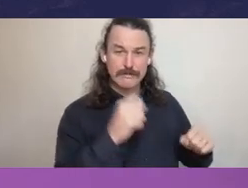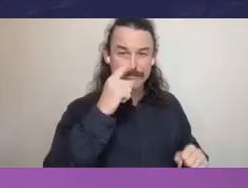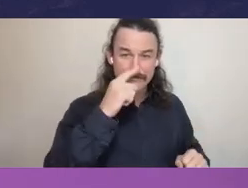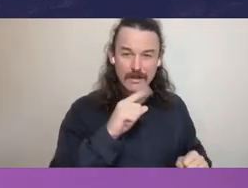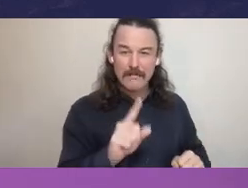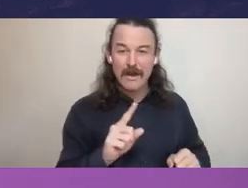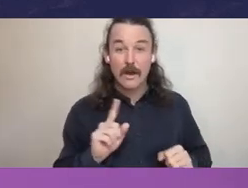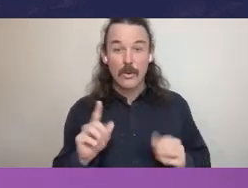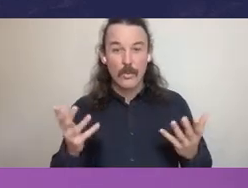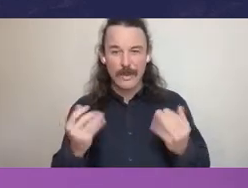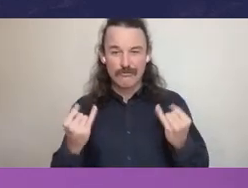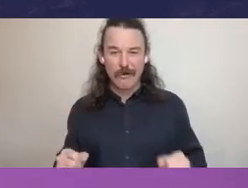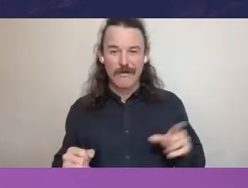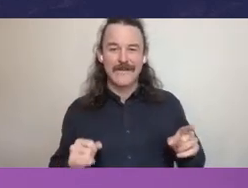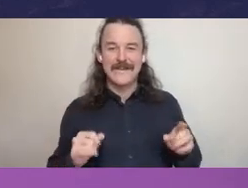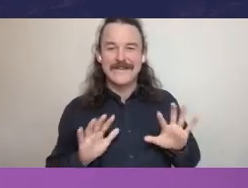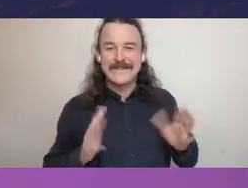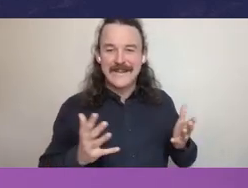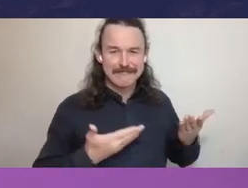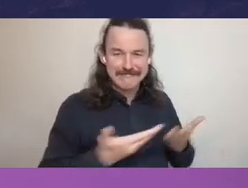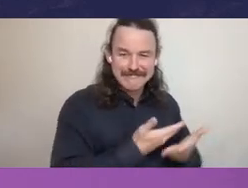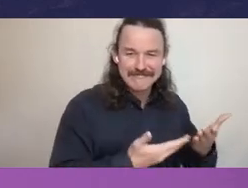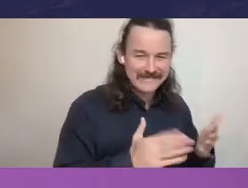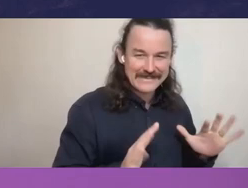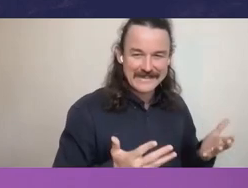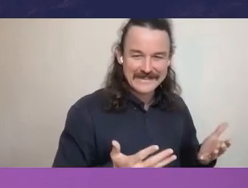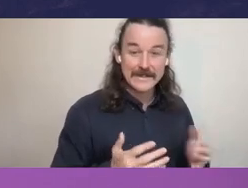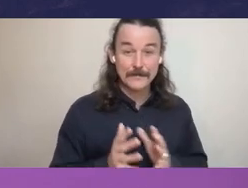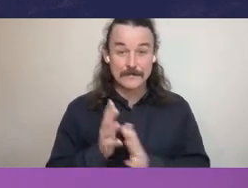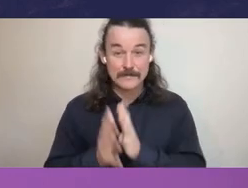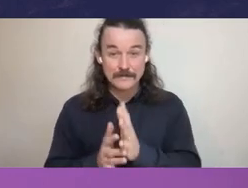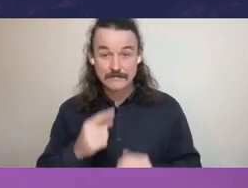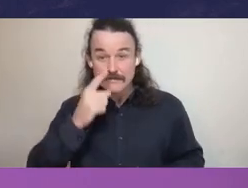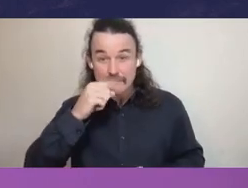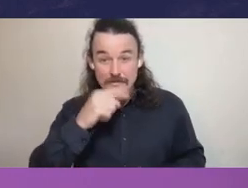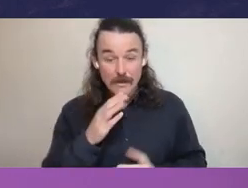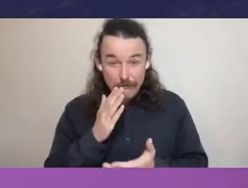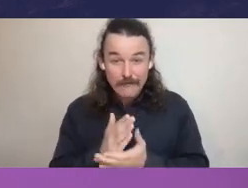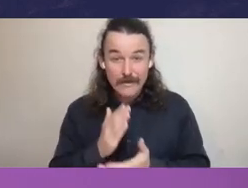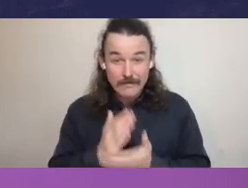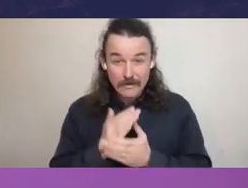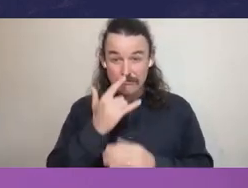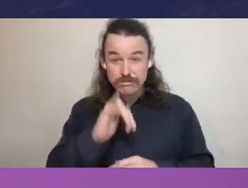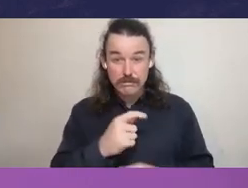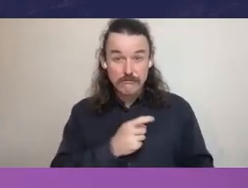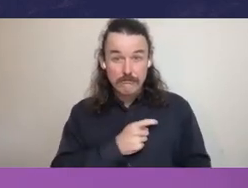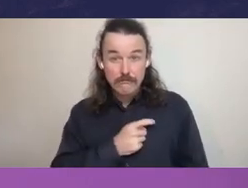And what that meant was that people were really scared in the community about where this stuff was going to be dumped.